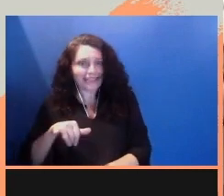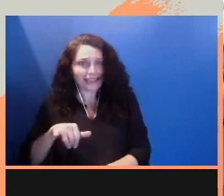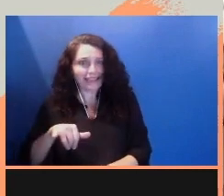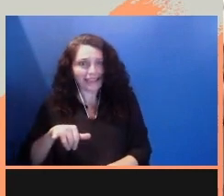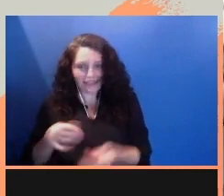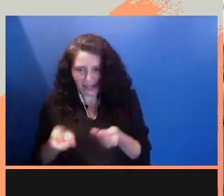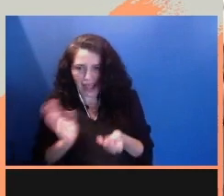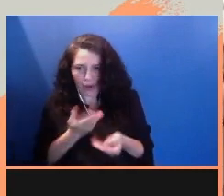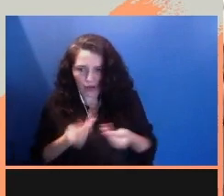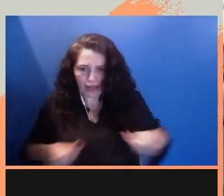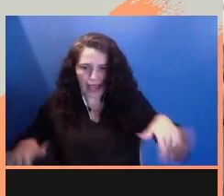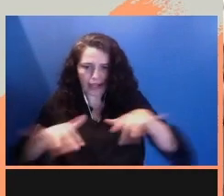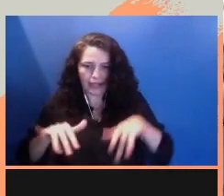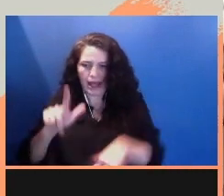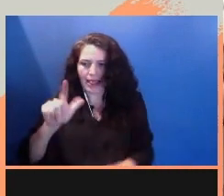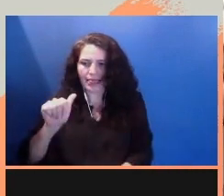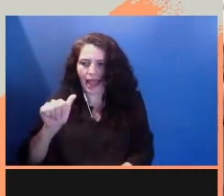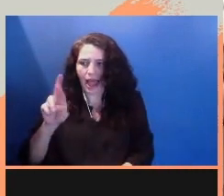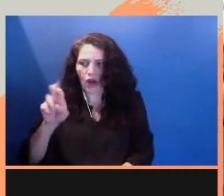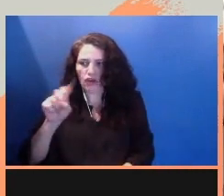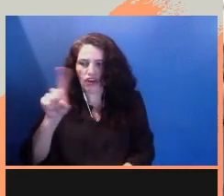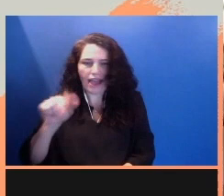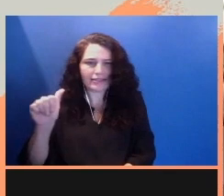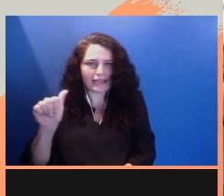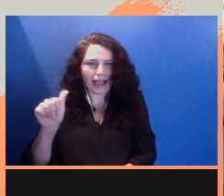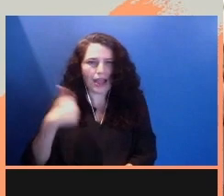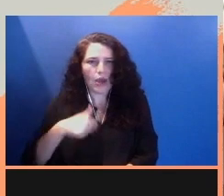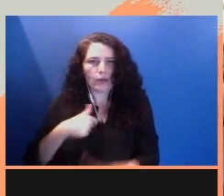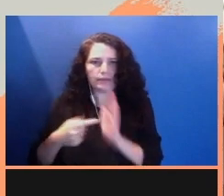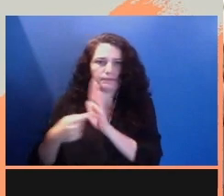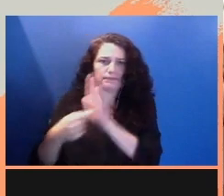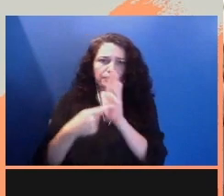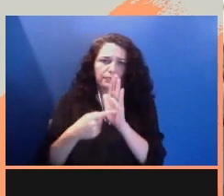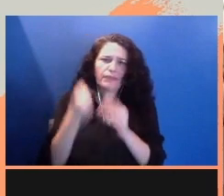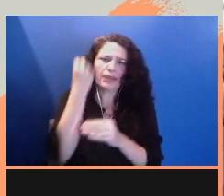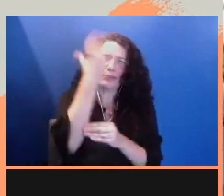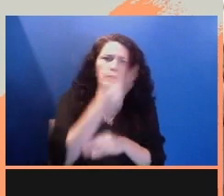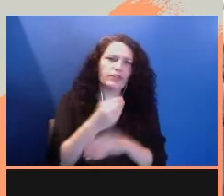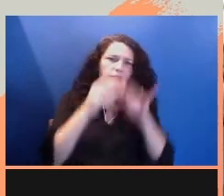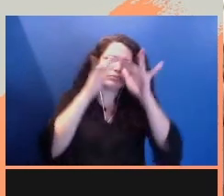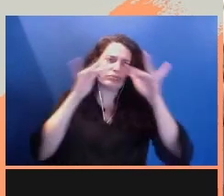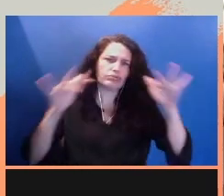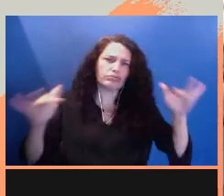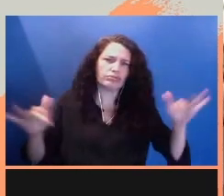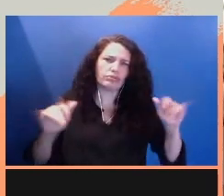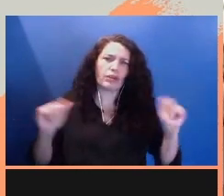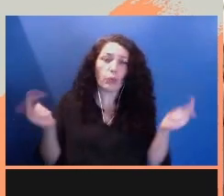We represent the beautiful, multicultural diaspora that we are as Latinx of our Americas.